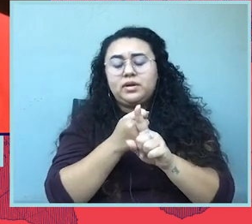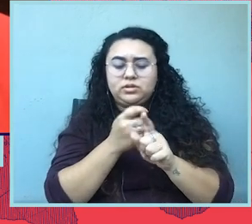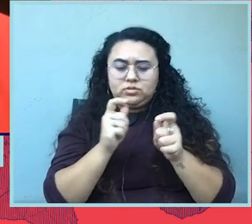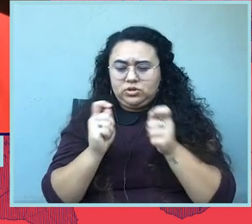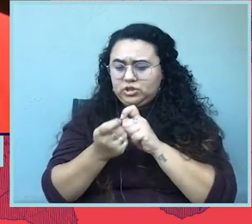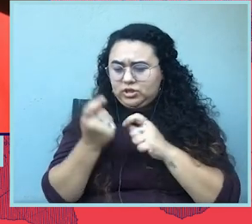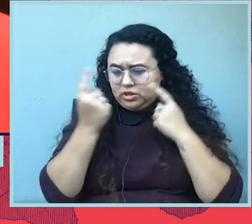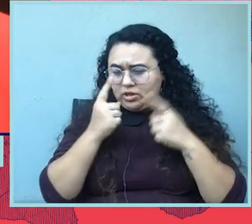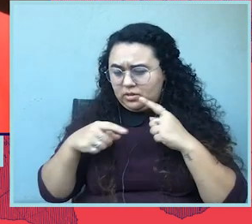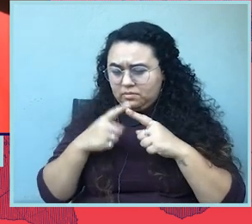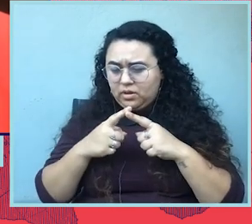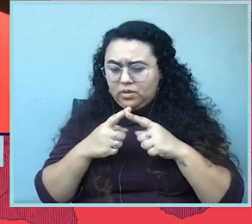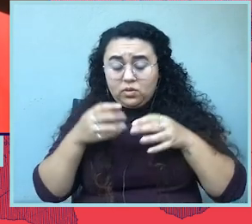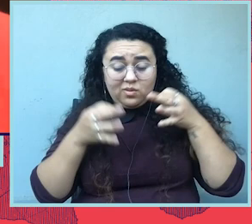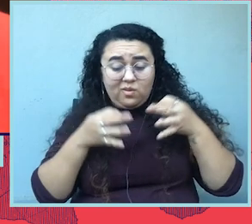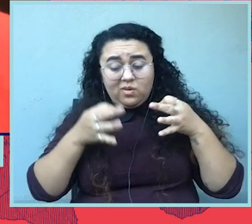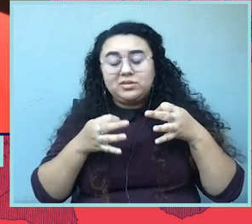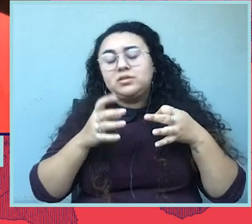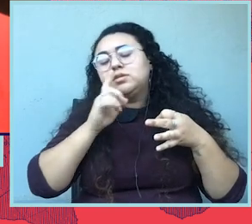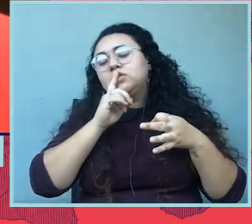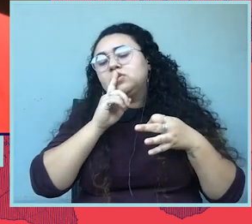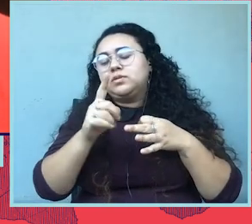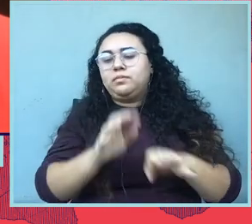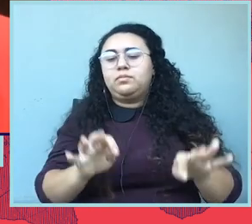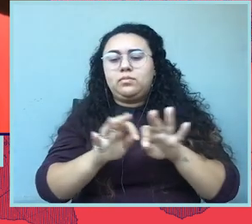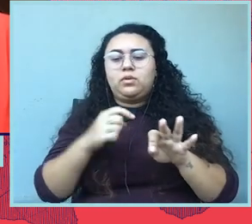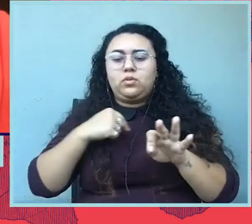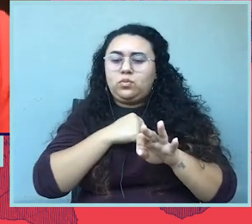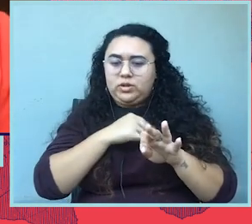about the courts, but I think it's important that we do.